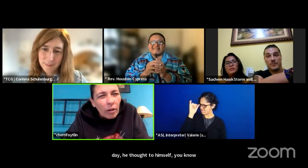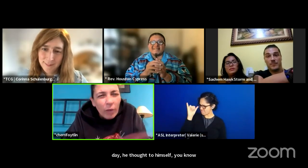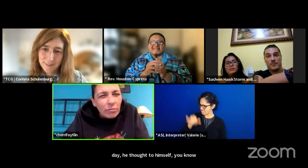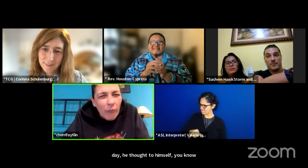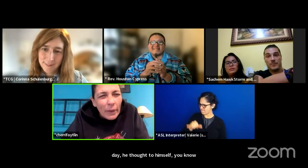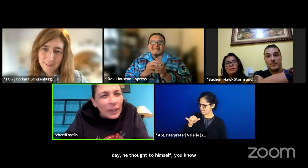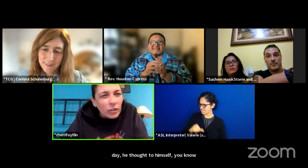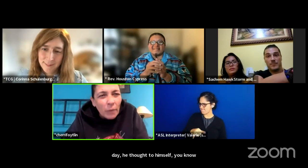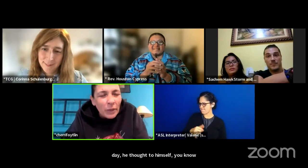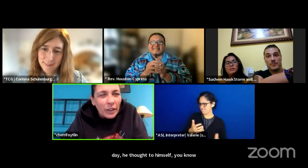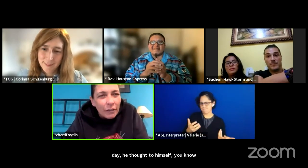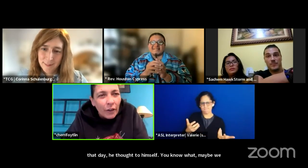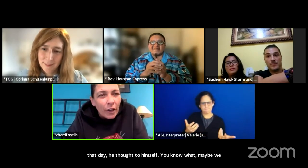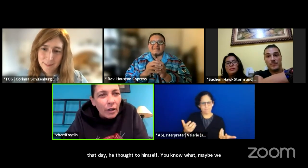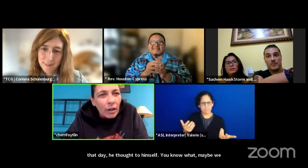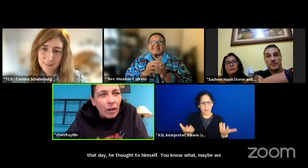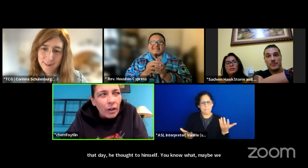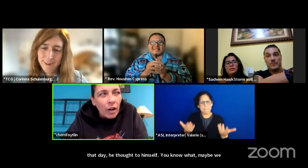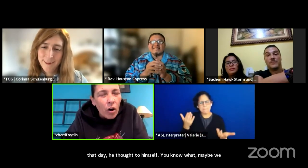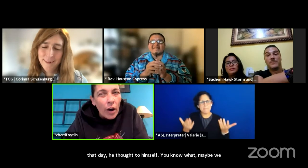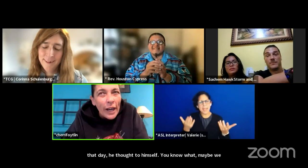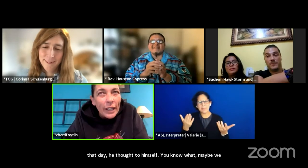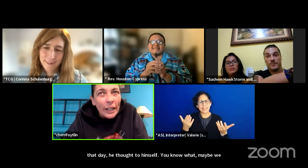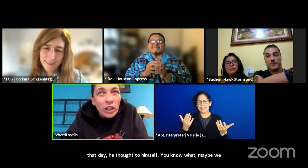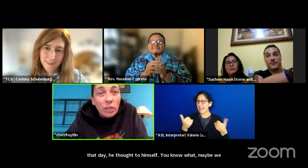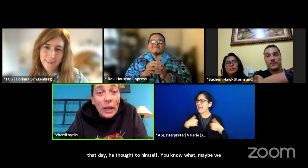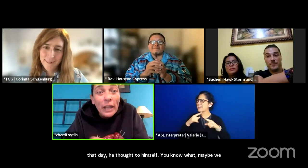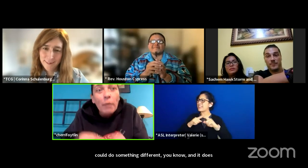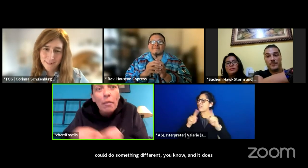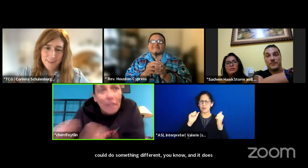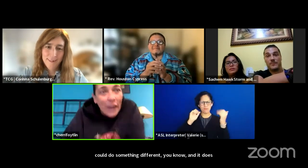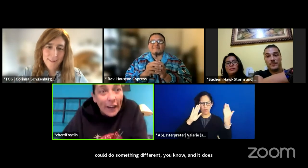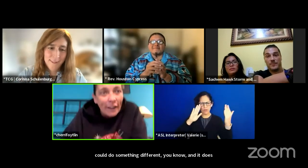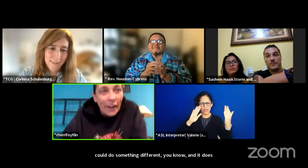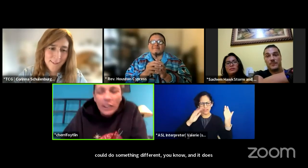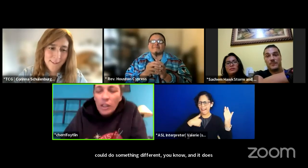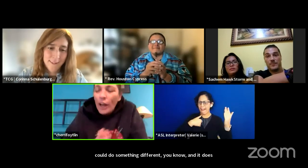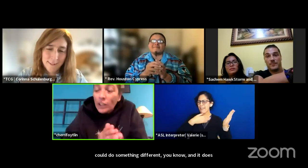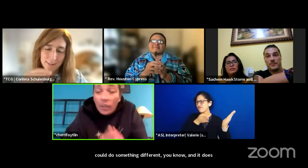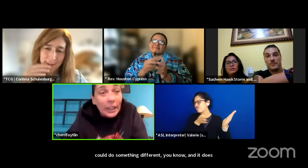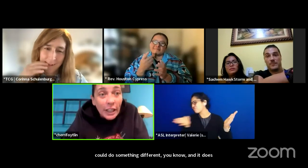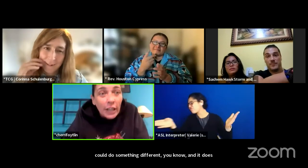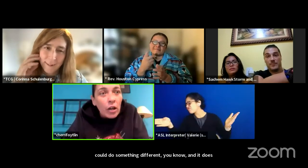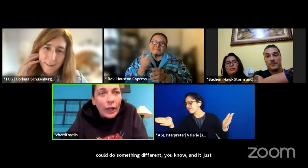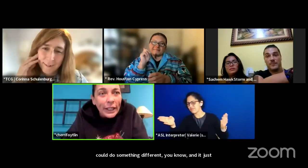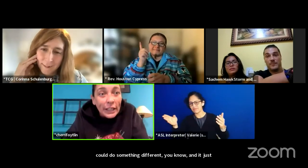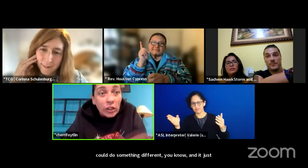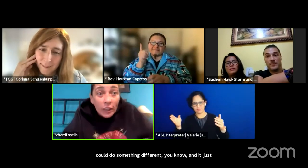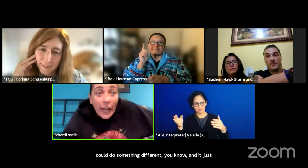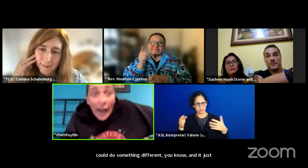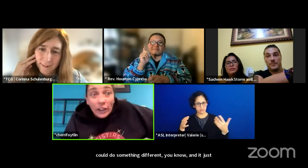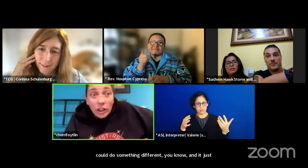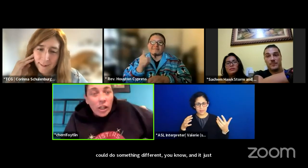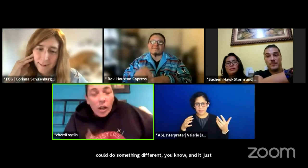well, maybe we could do something different? And it just made him think like, and so the next thing, you know like he took that action.